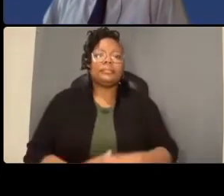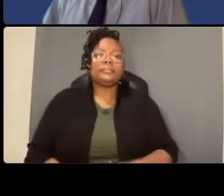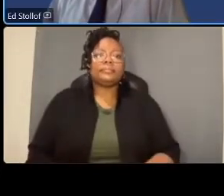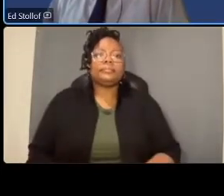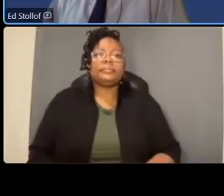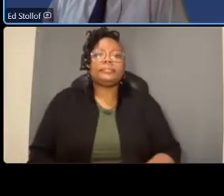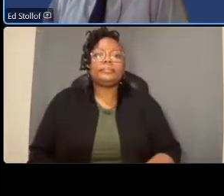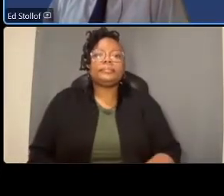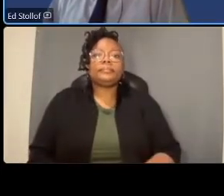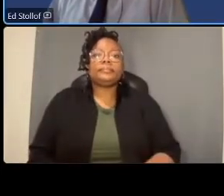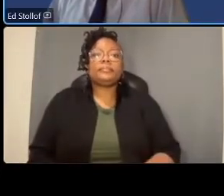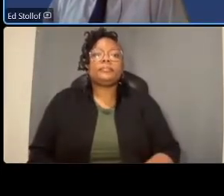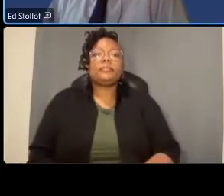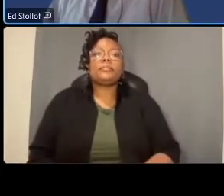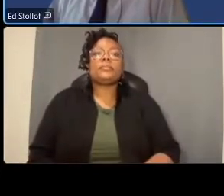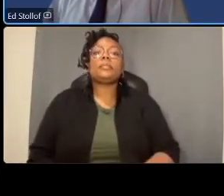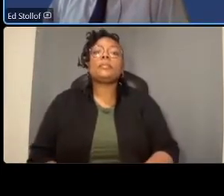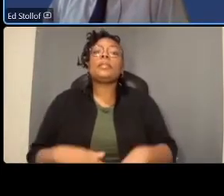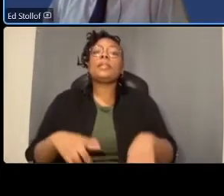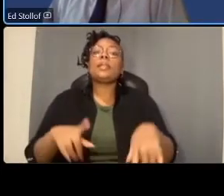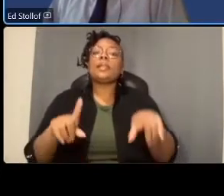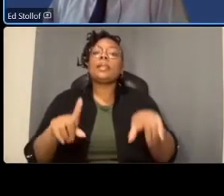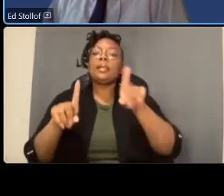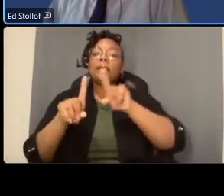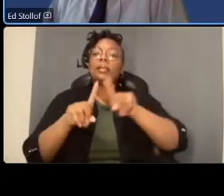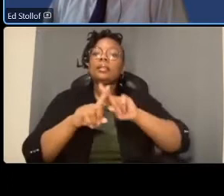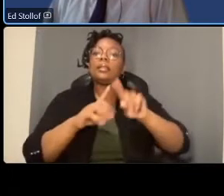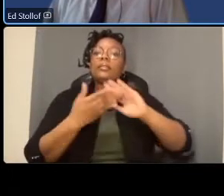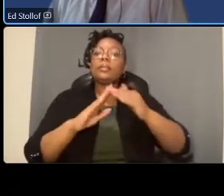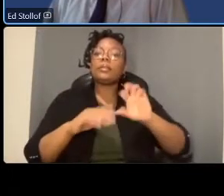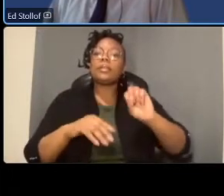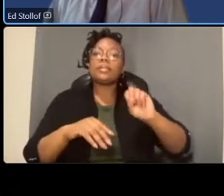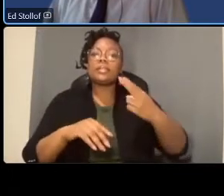we had a number of community and stakeholder and agency engagement